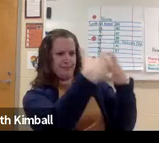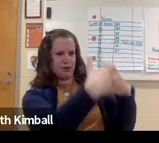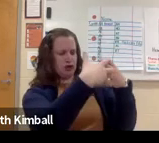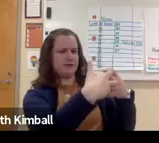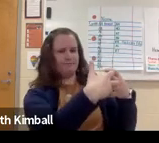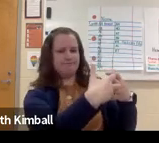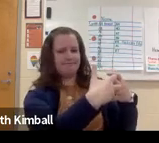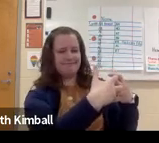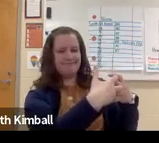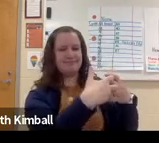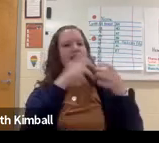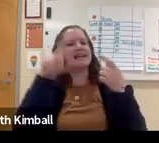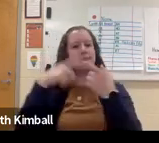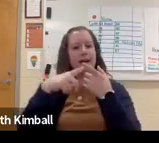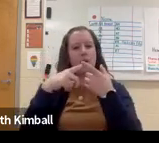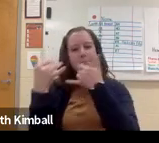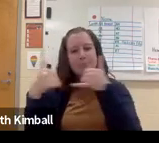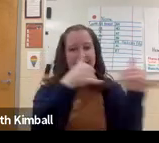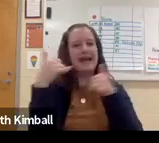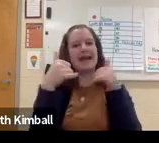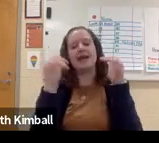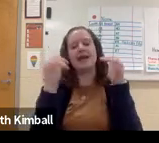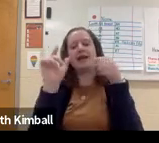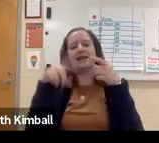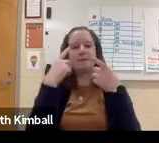actually about the computer, the mechanism itself.